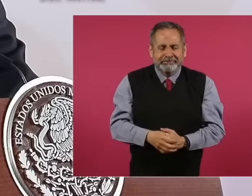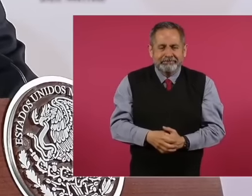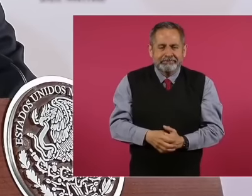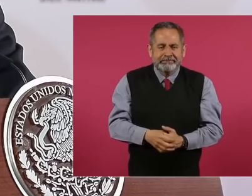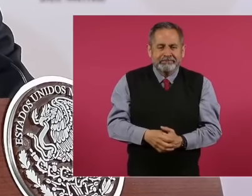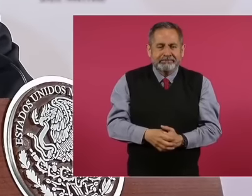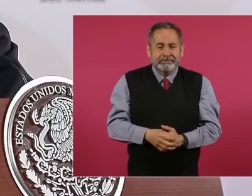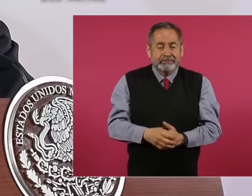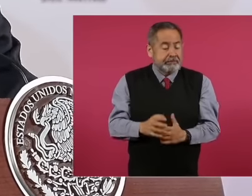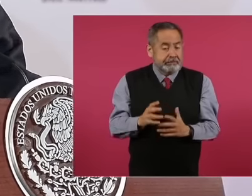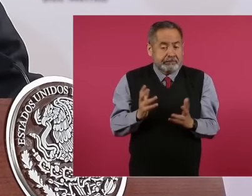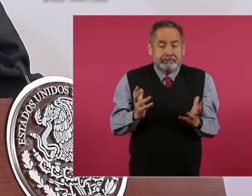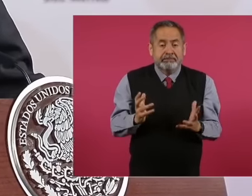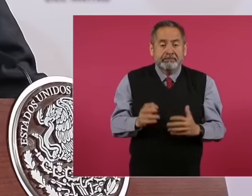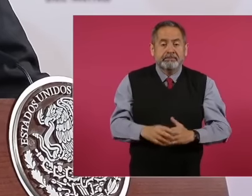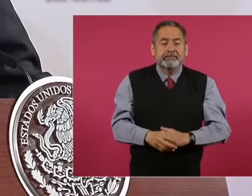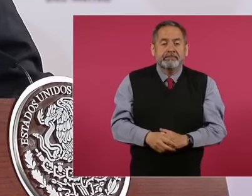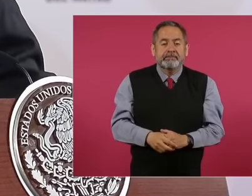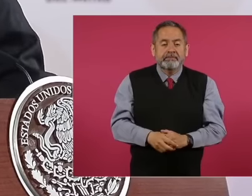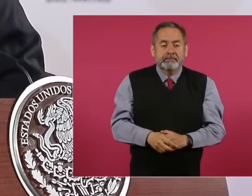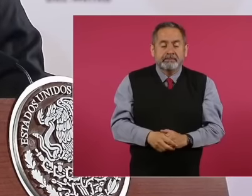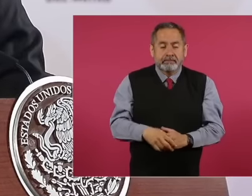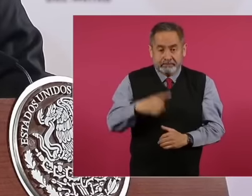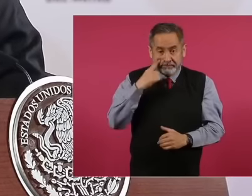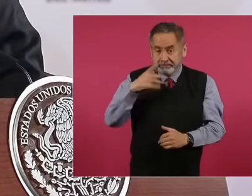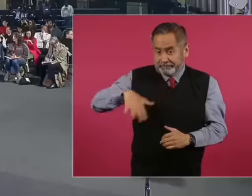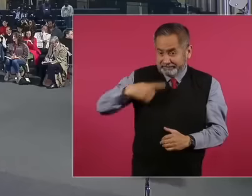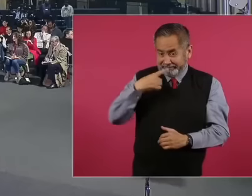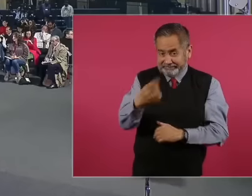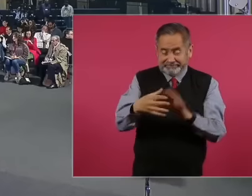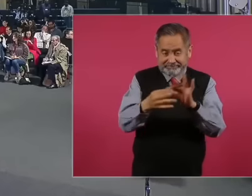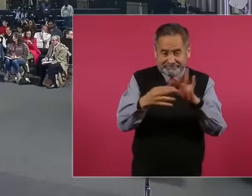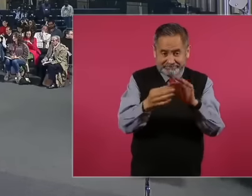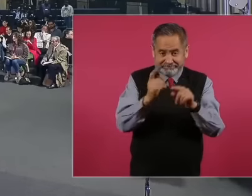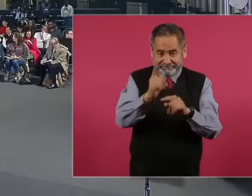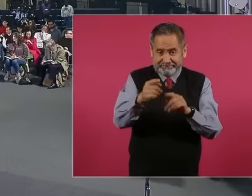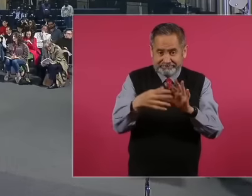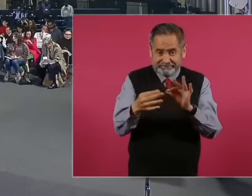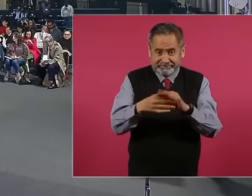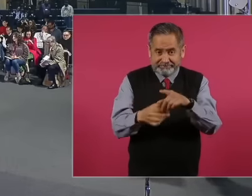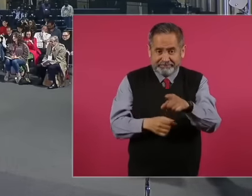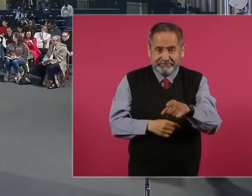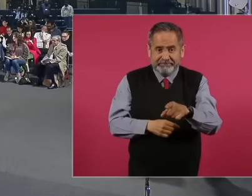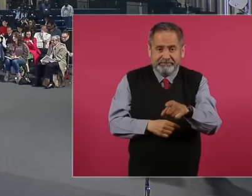Anyway Ah when I tell you that it is not a